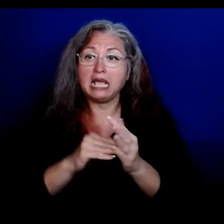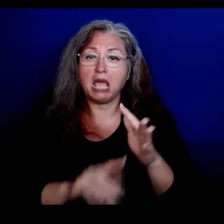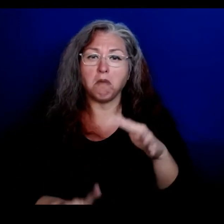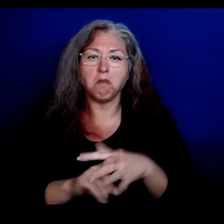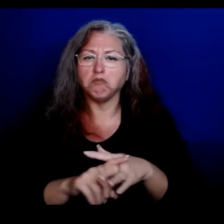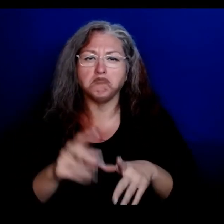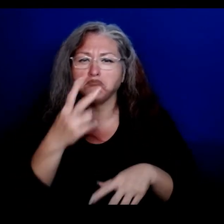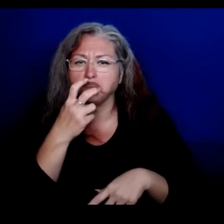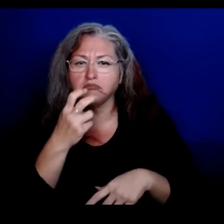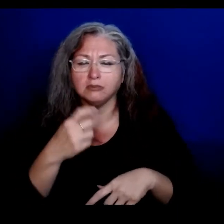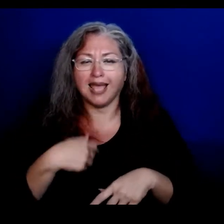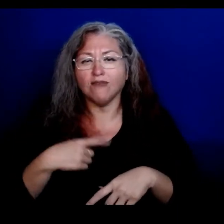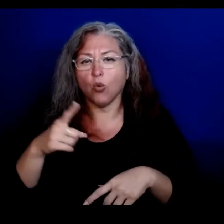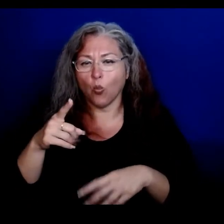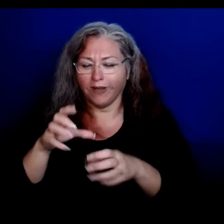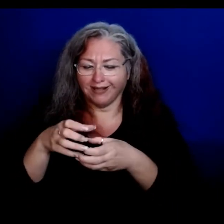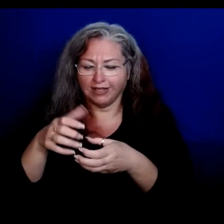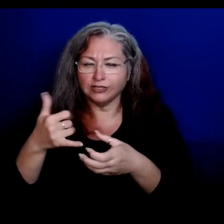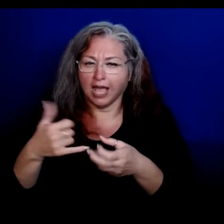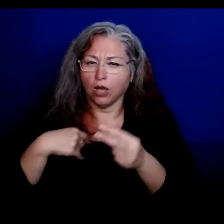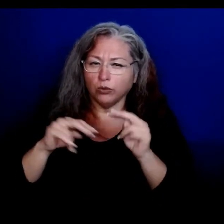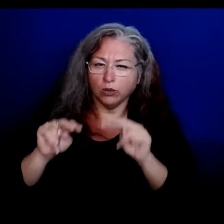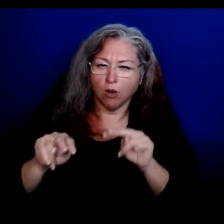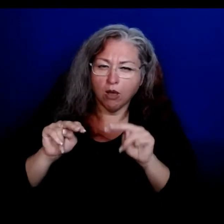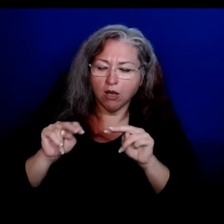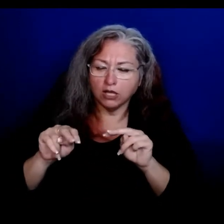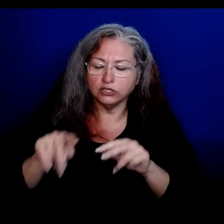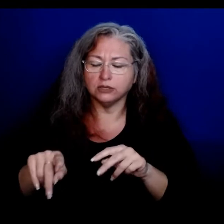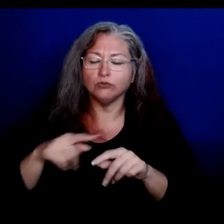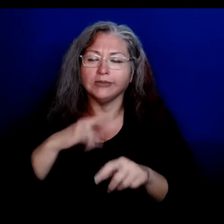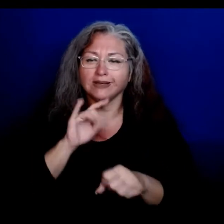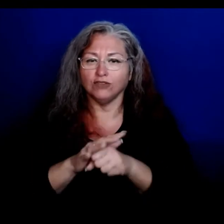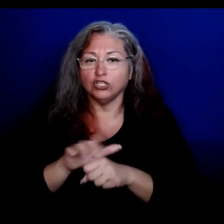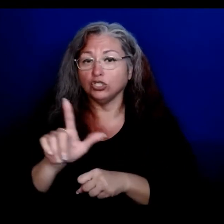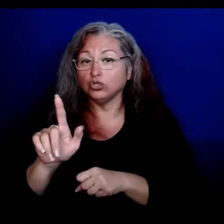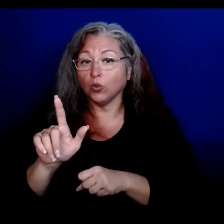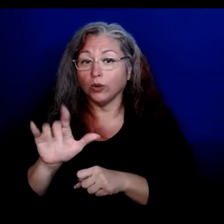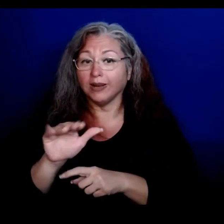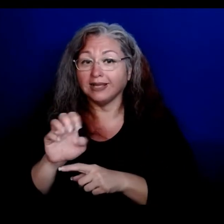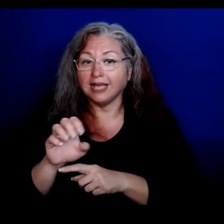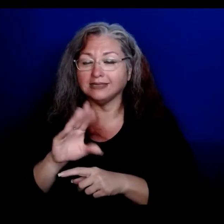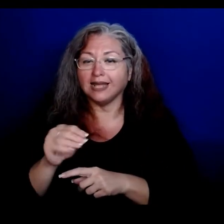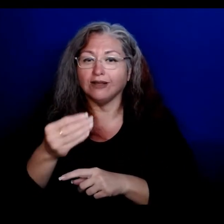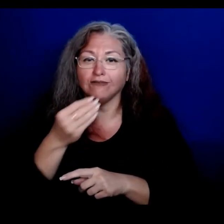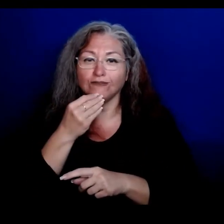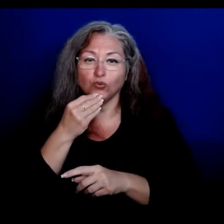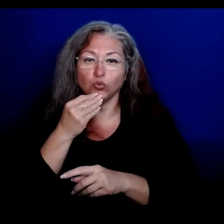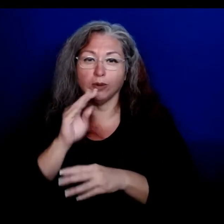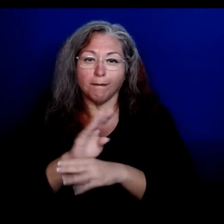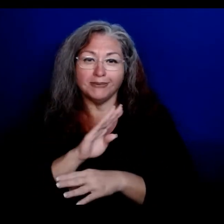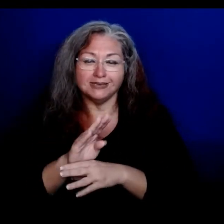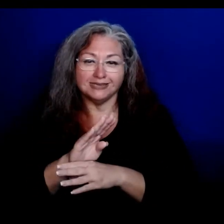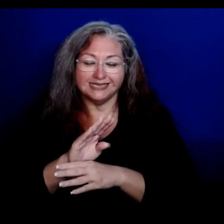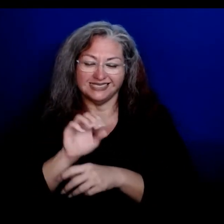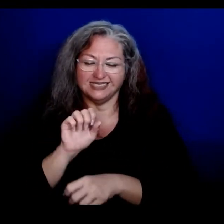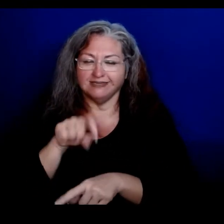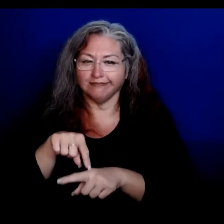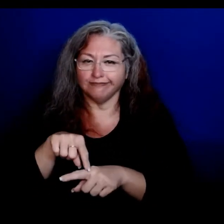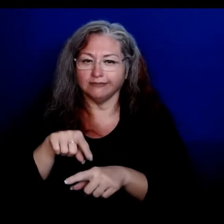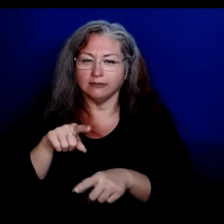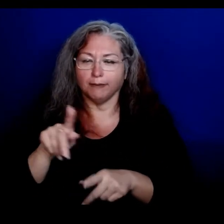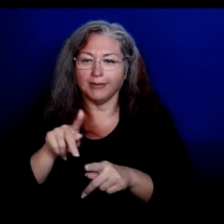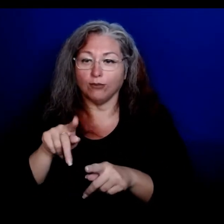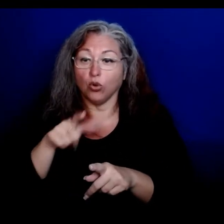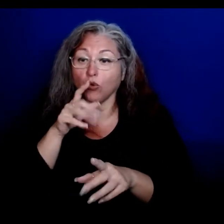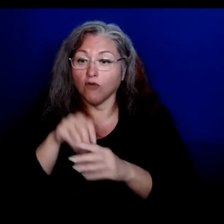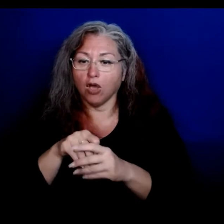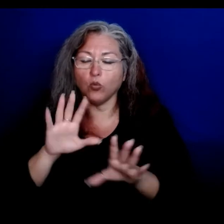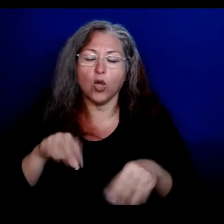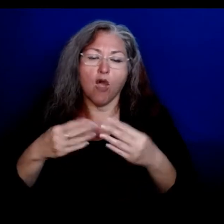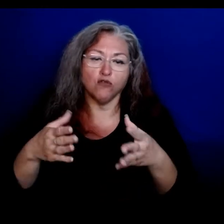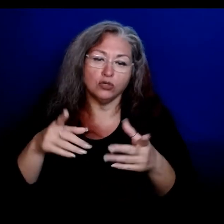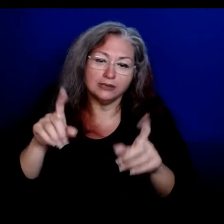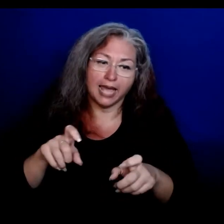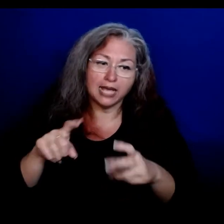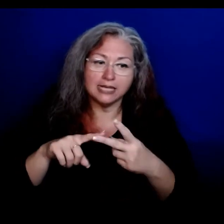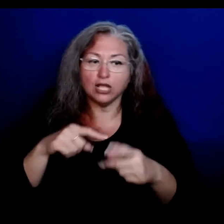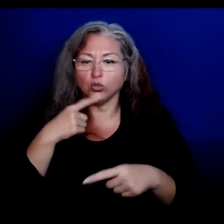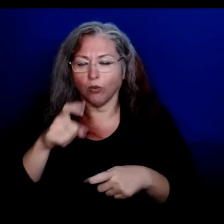We do have one cluster we are monitoring at this time. We’ve confirmed 21 cases in a food supplier occupational setting. Everyone involved has been offered testing and directed to isolate.